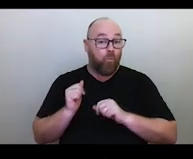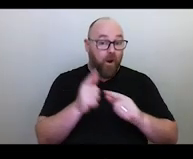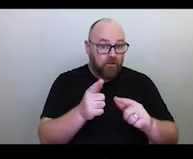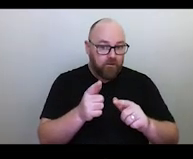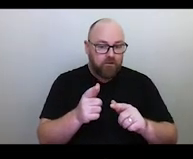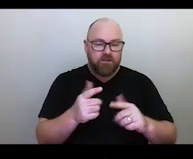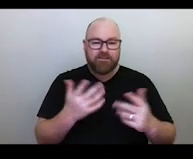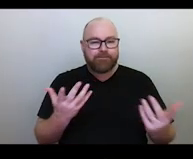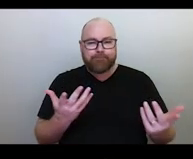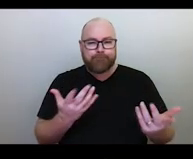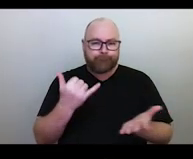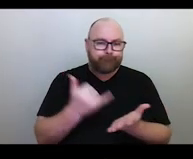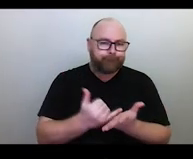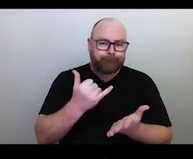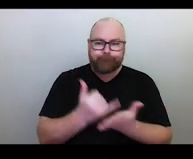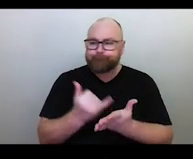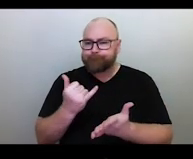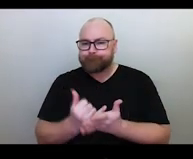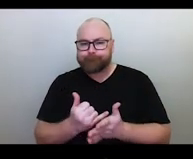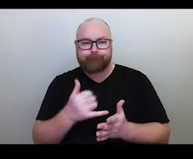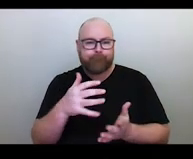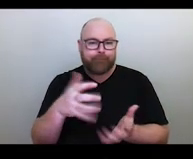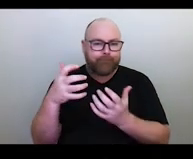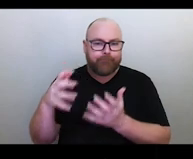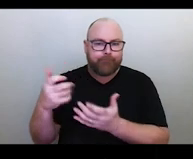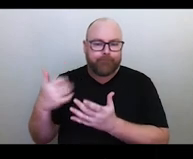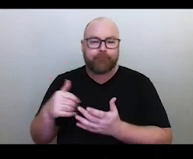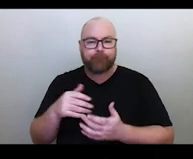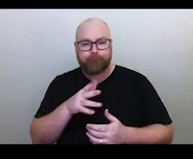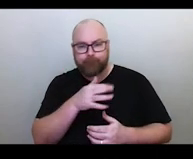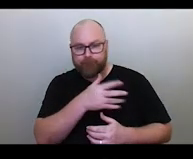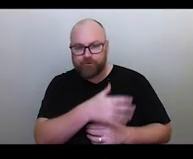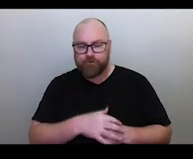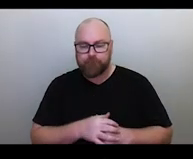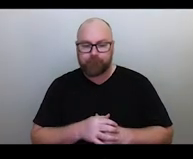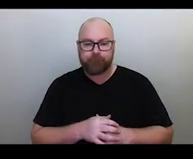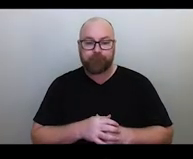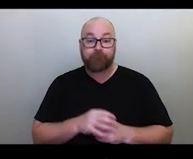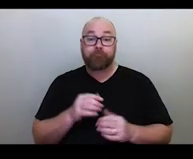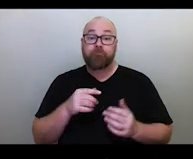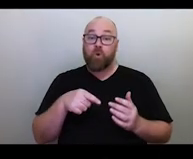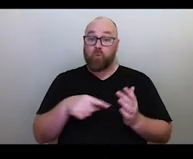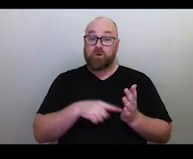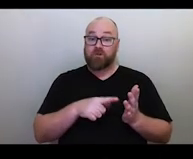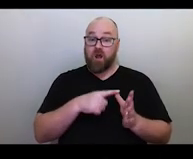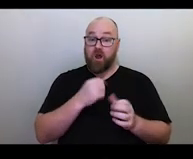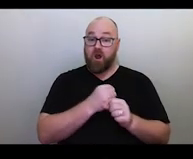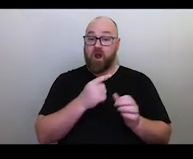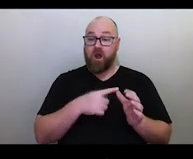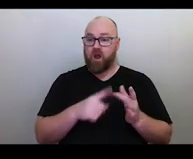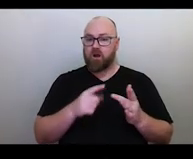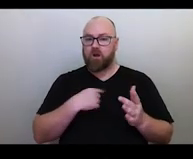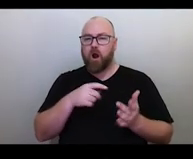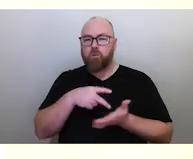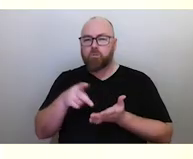and were not having much luck catching anything or finding anything. So Tagai went out onto one of the reefs to begin looking for a better spot.